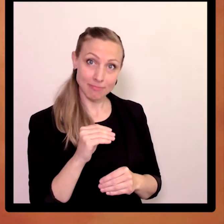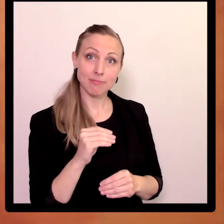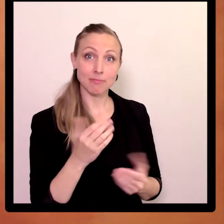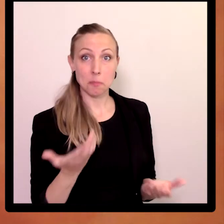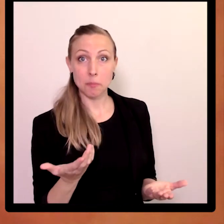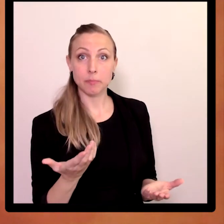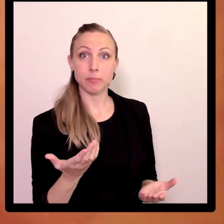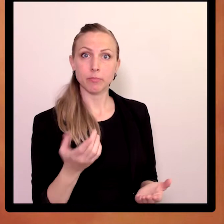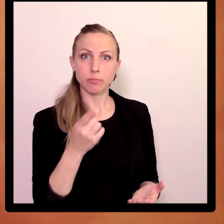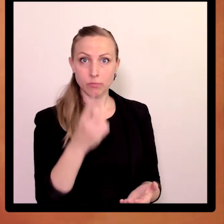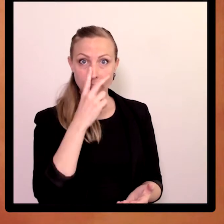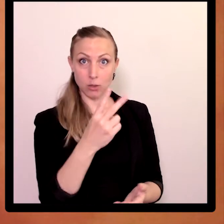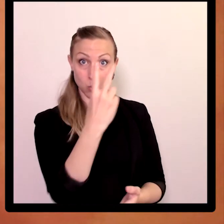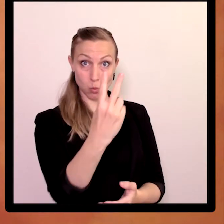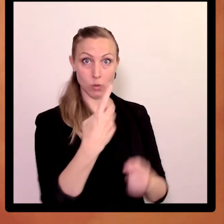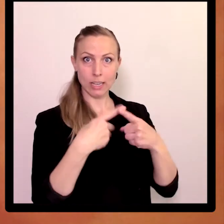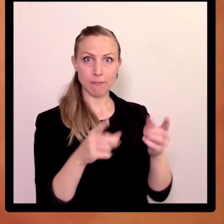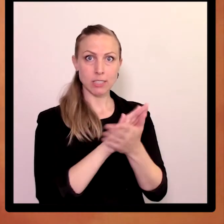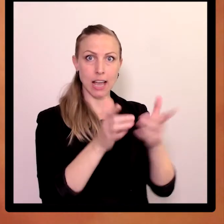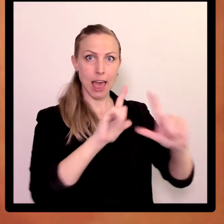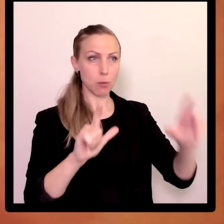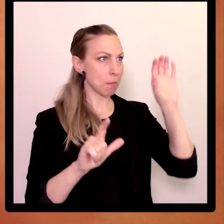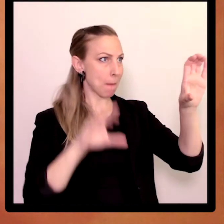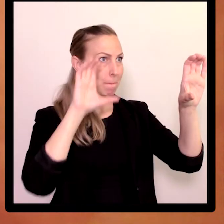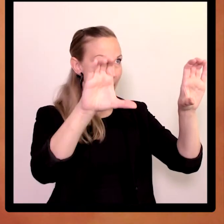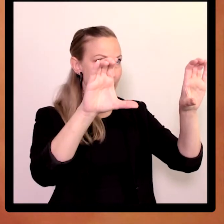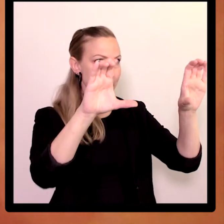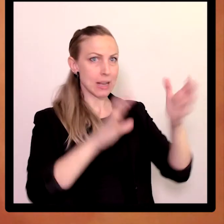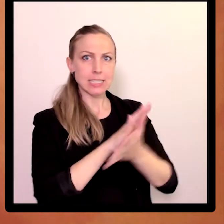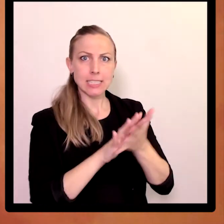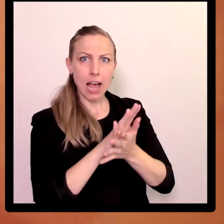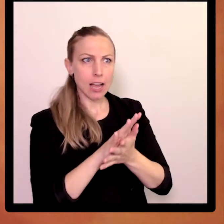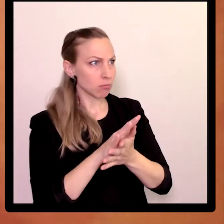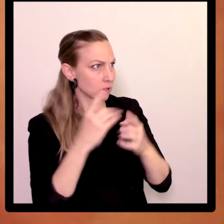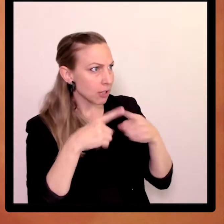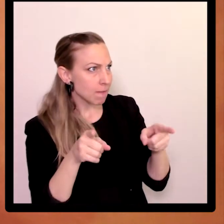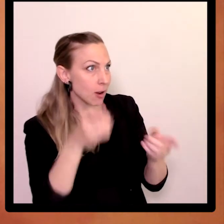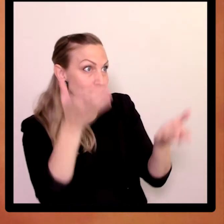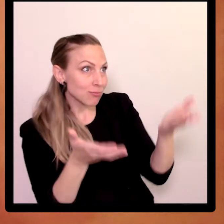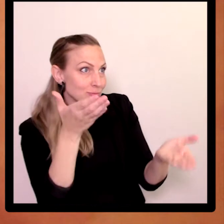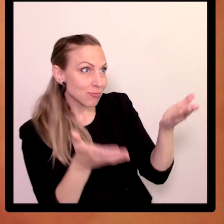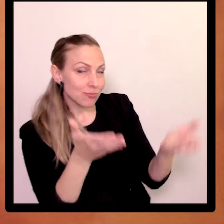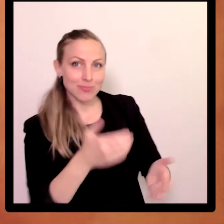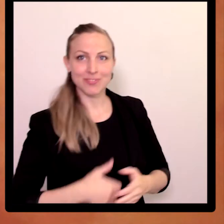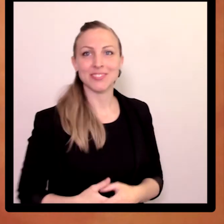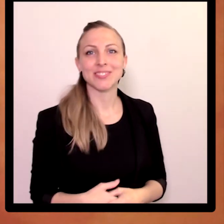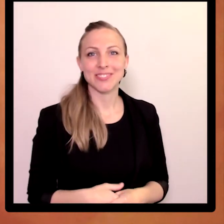and you can also compare the different signs, between languages, to each other.